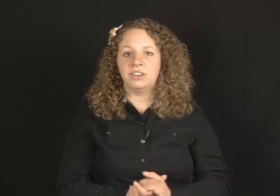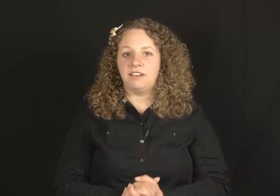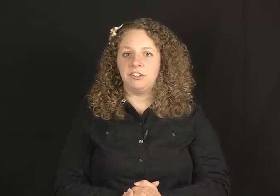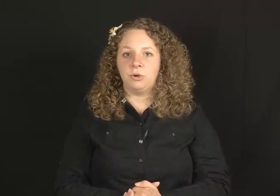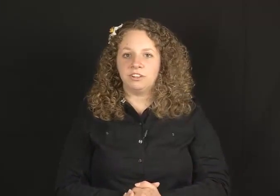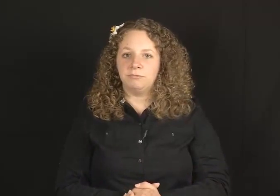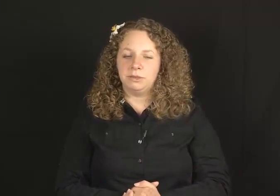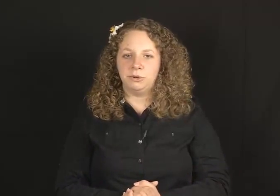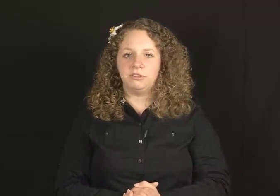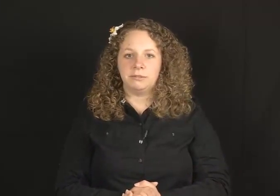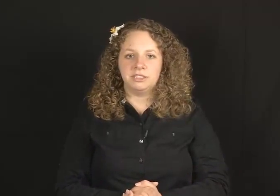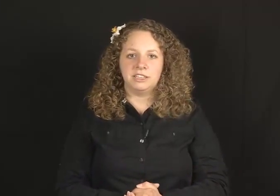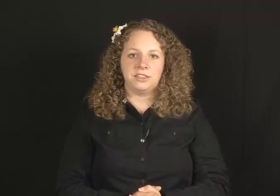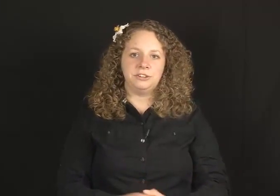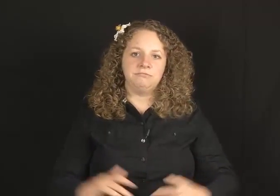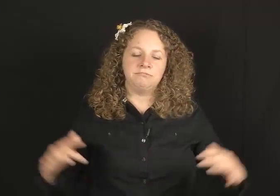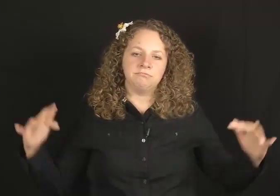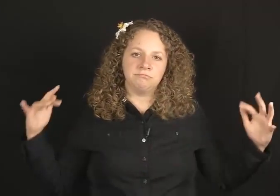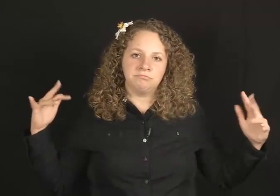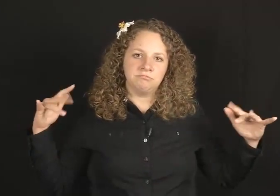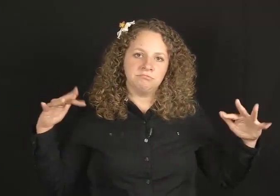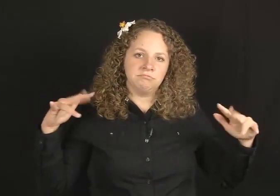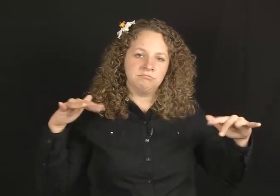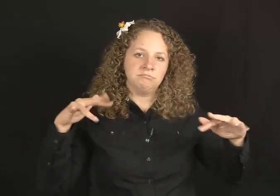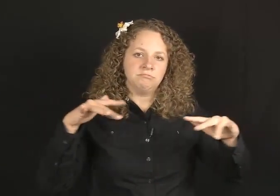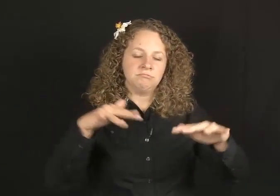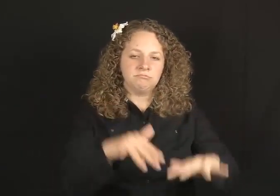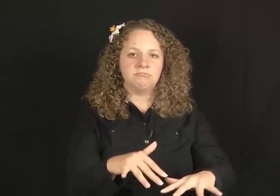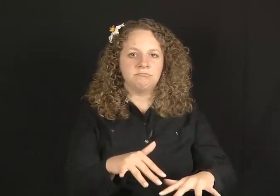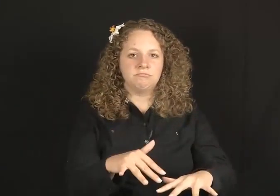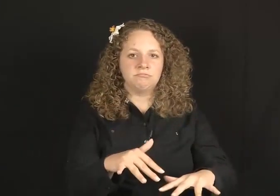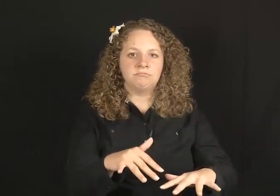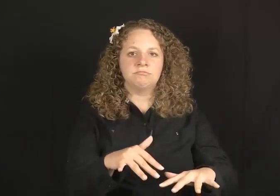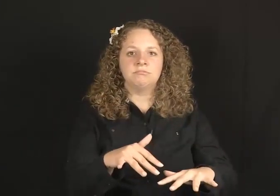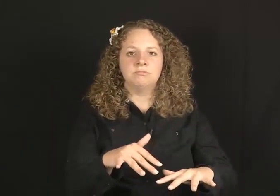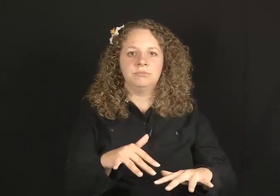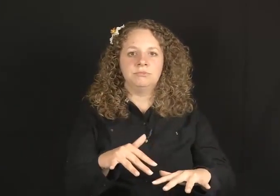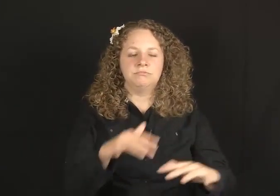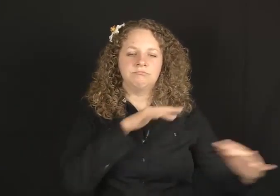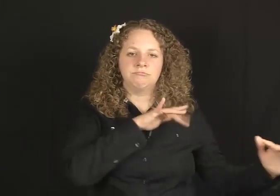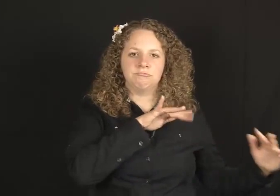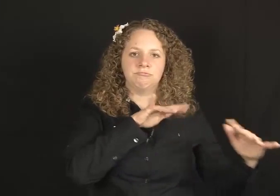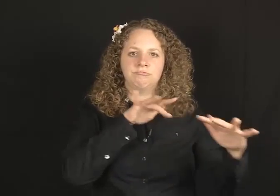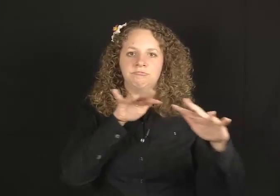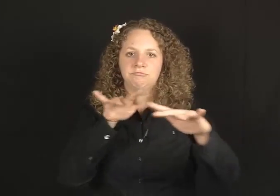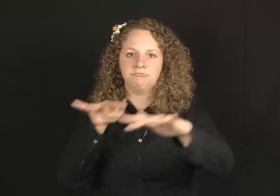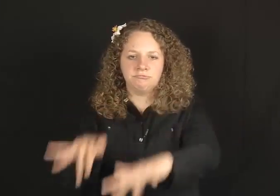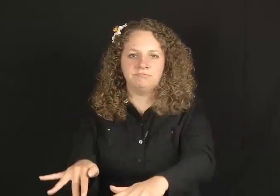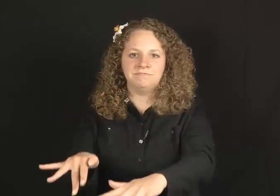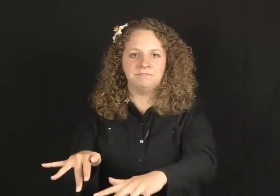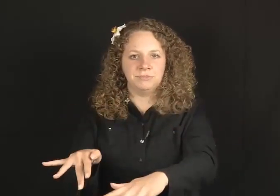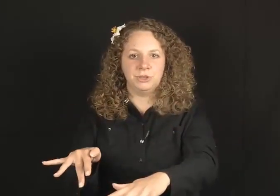You can have a horde of people coming together.